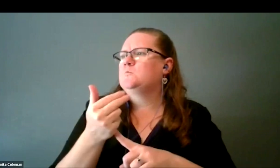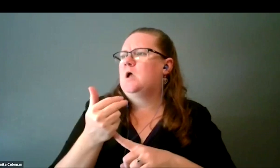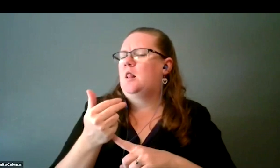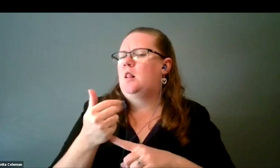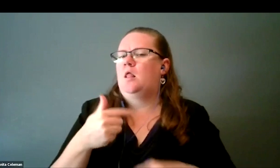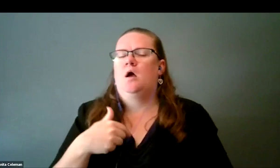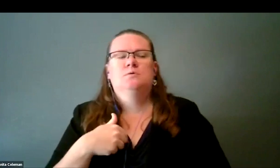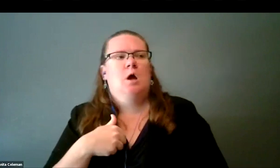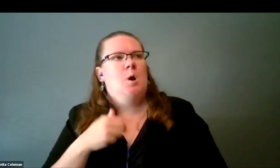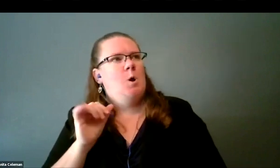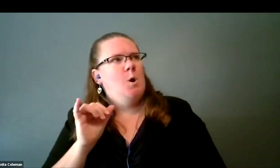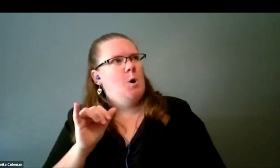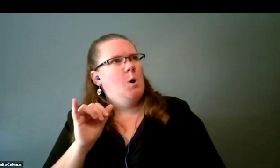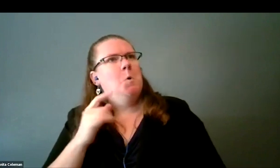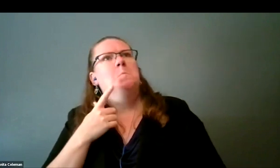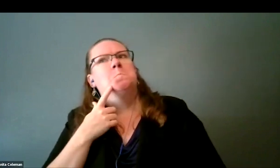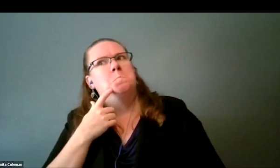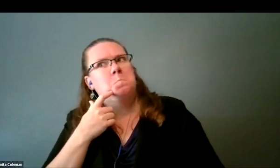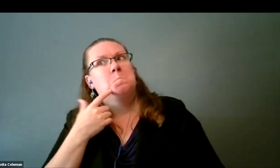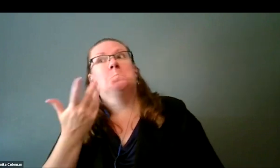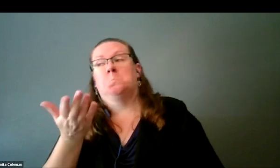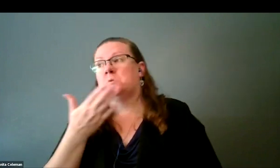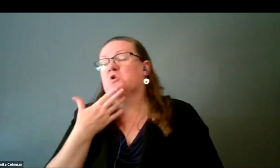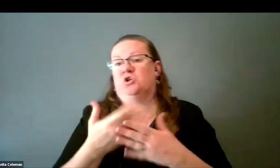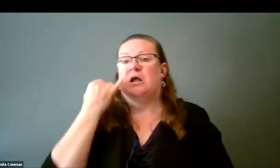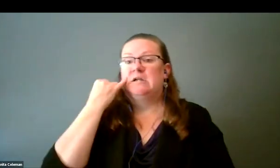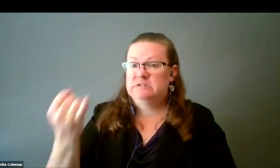I'm like, "Yes, that's a great idea."